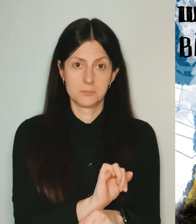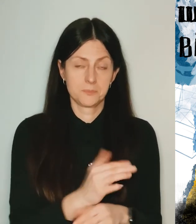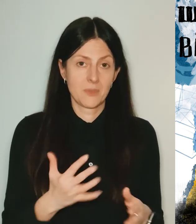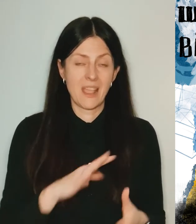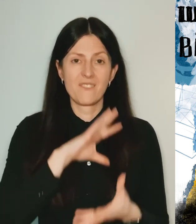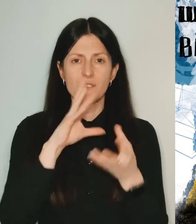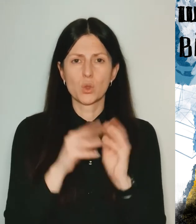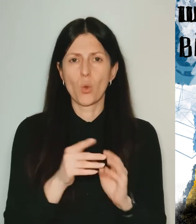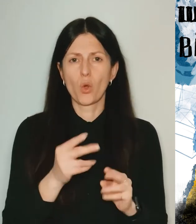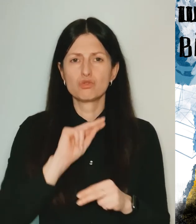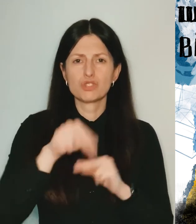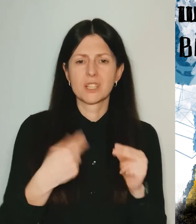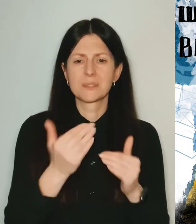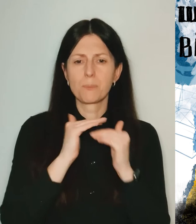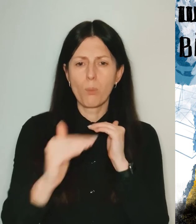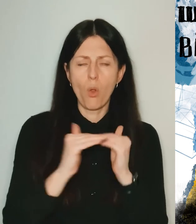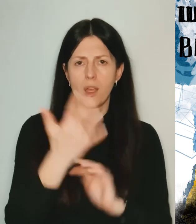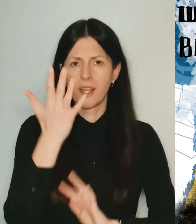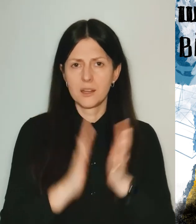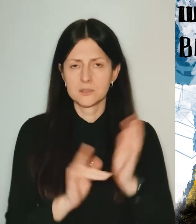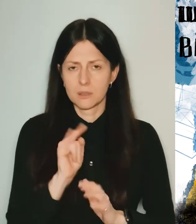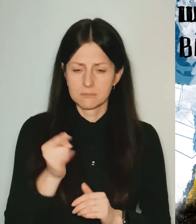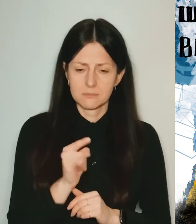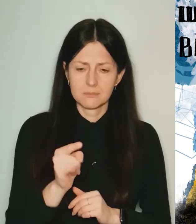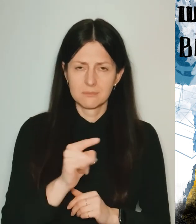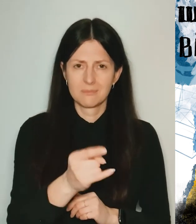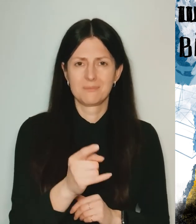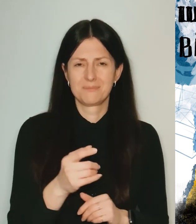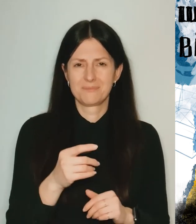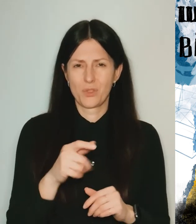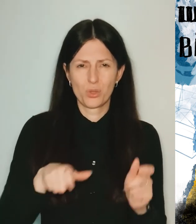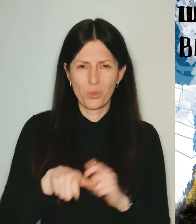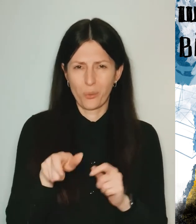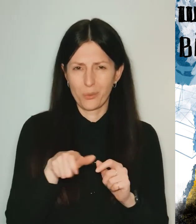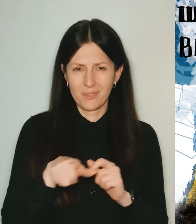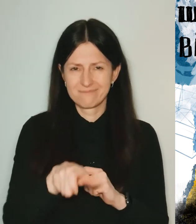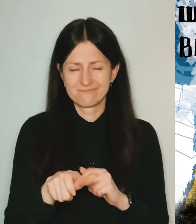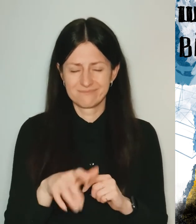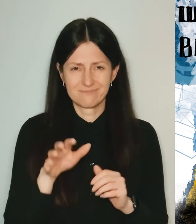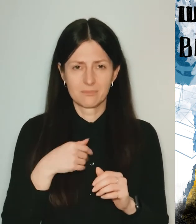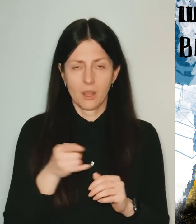Eventually, I drove though the fields, forests and secondary roads and managed to get out of the jam.